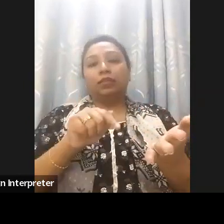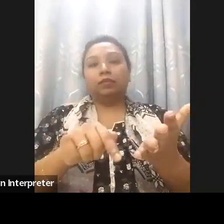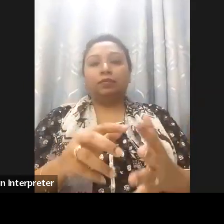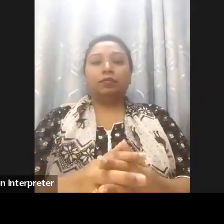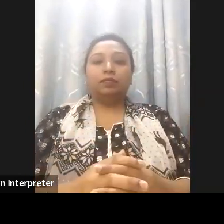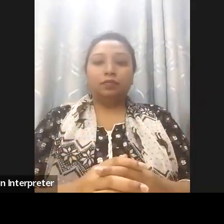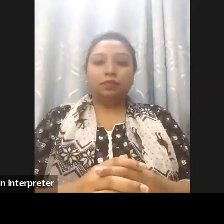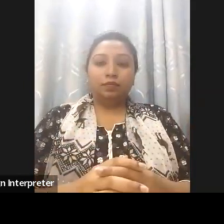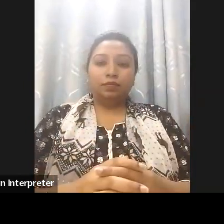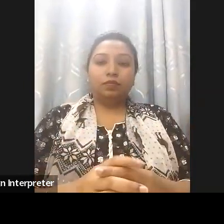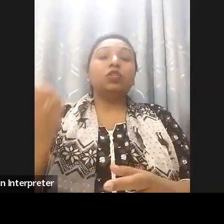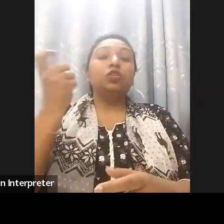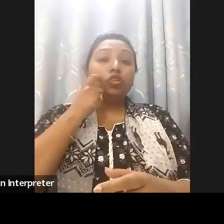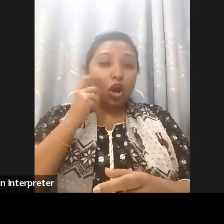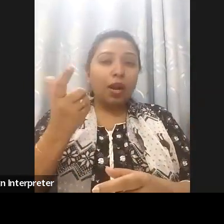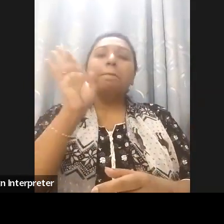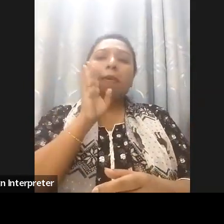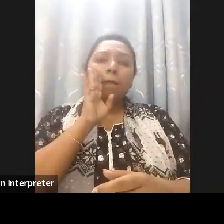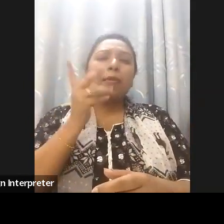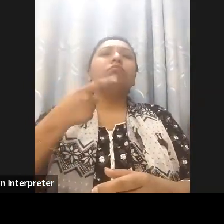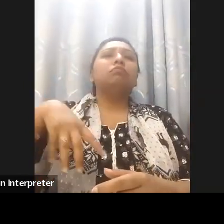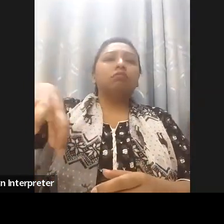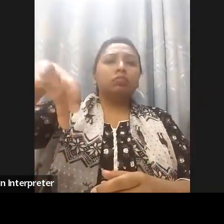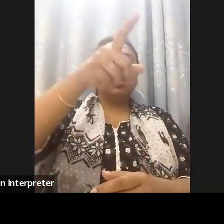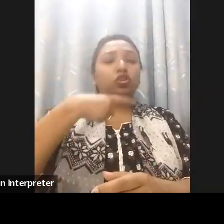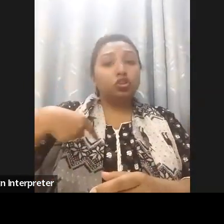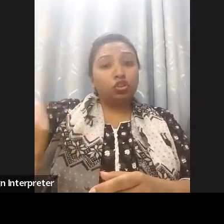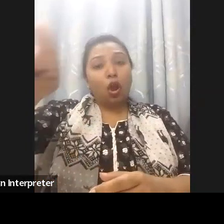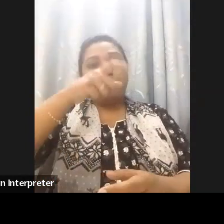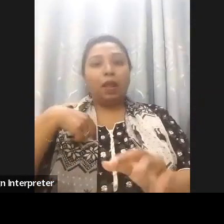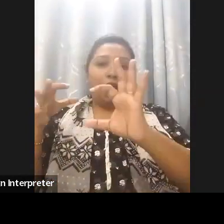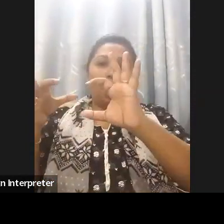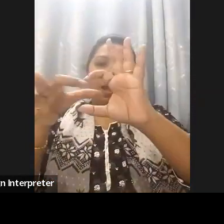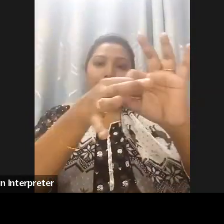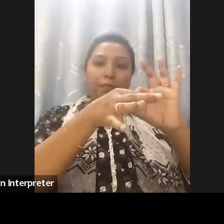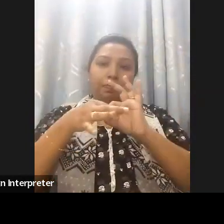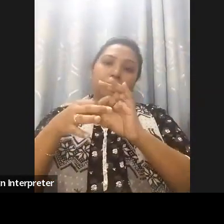bodies, disability organizations and private Enterprises. We aim to drive forward accessible